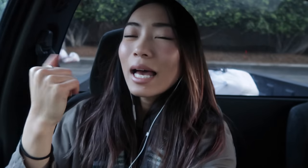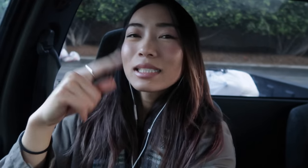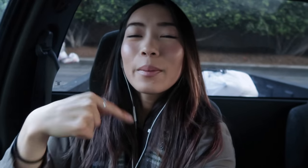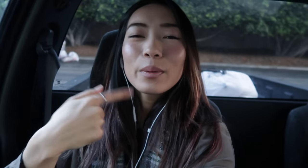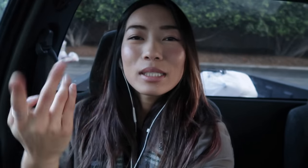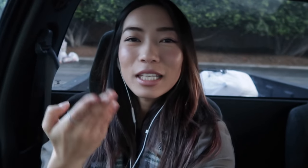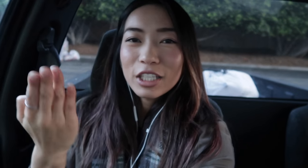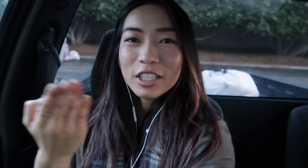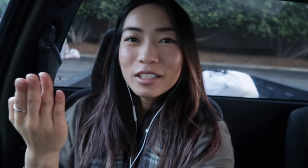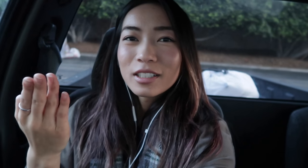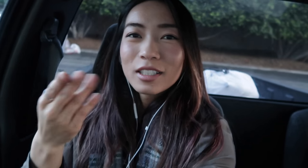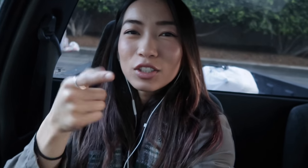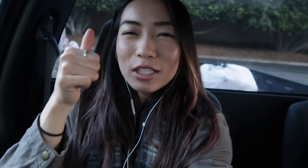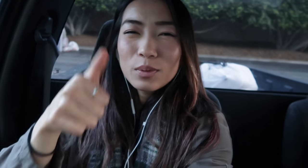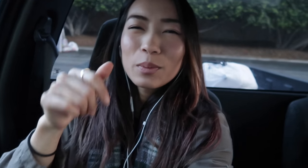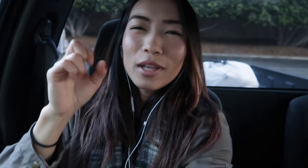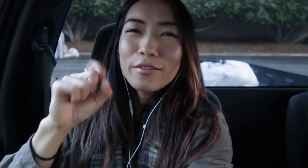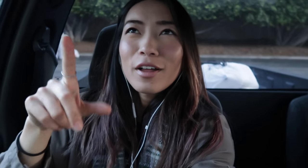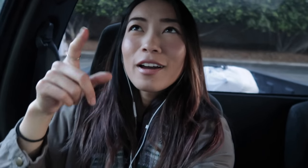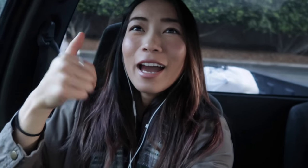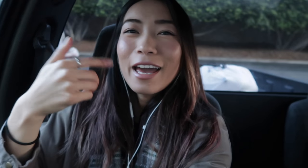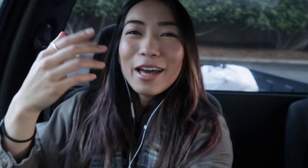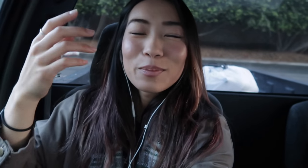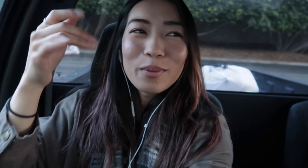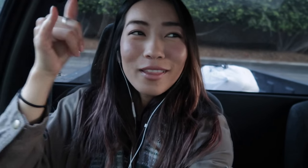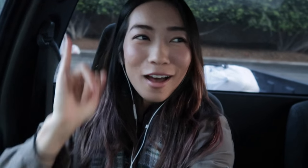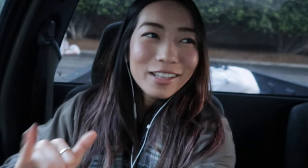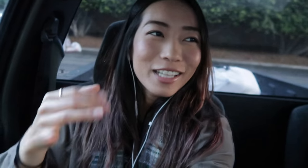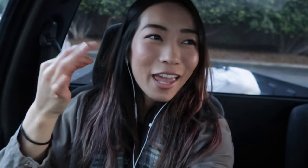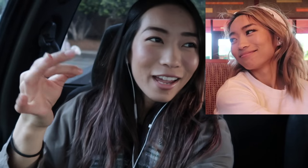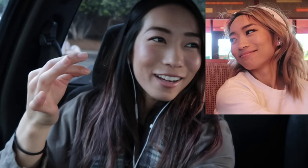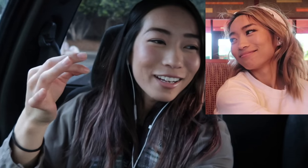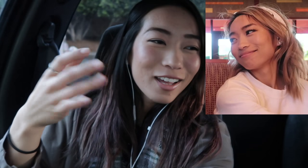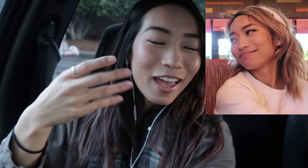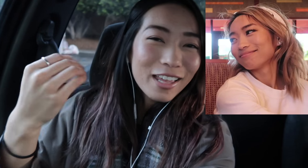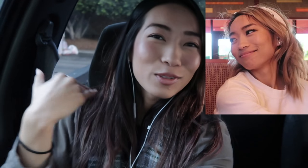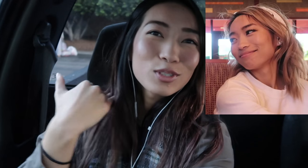last time I was here. You guys remember that vlog. I had blonde hair and it was